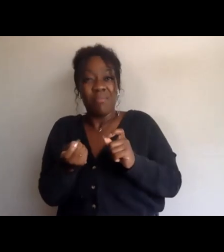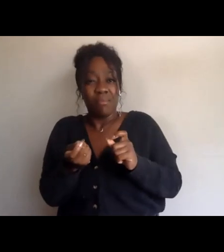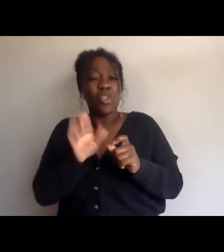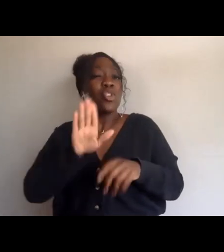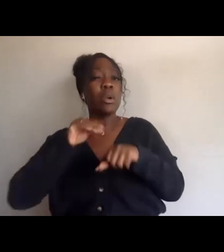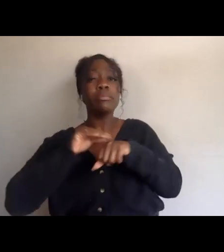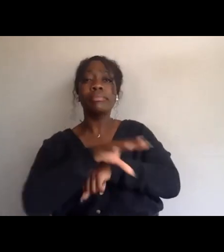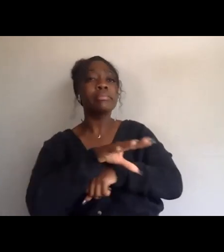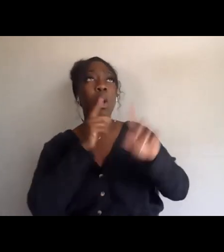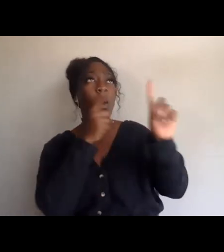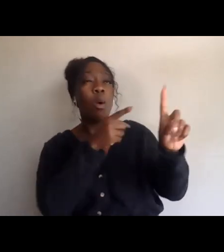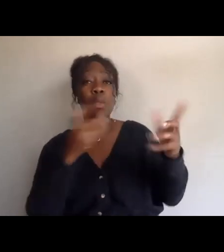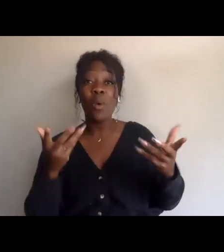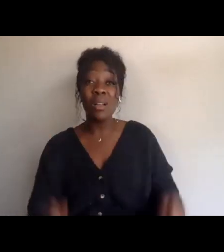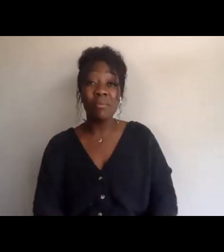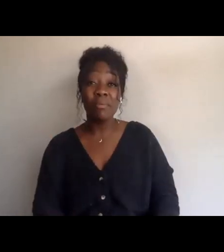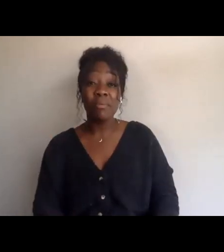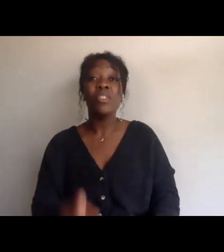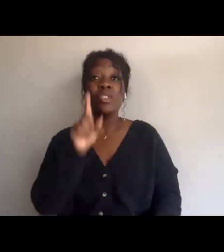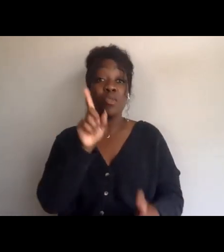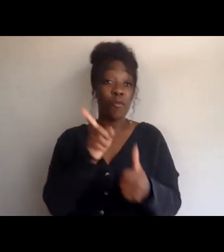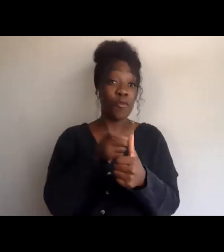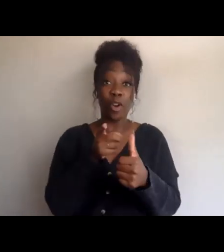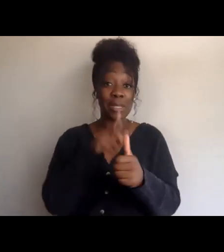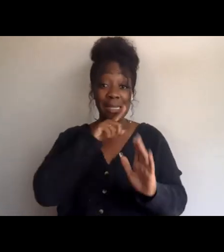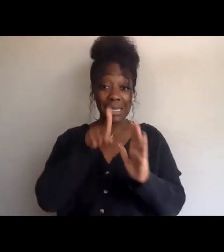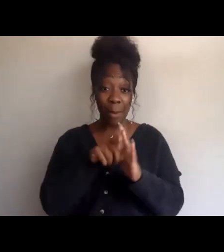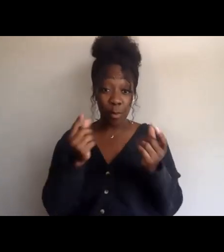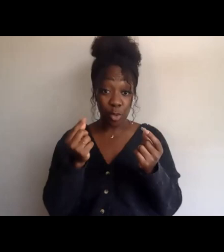out your system of primary focus,